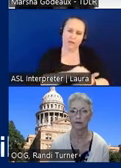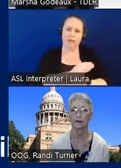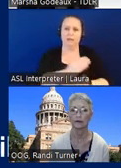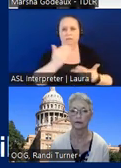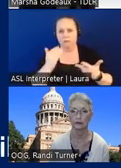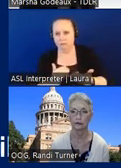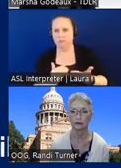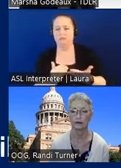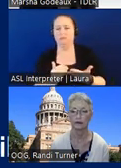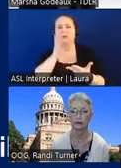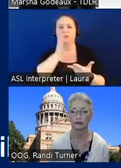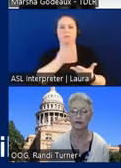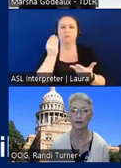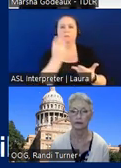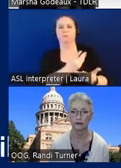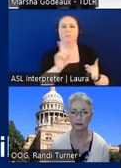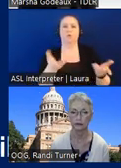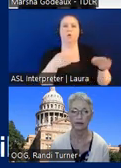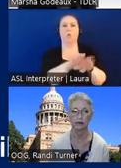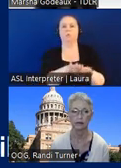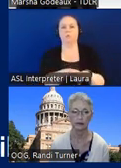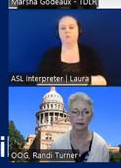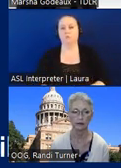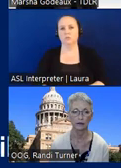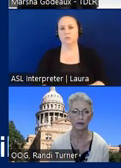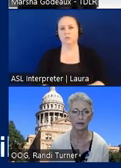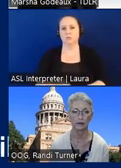they'll they'll let it know when it's closed at that point if if it's one of those quick ones